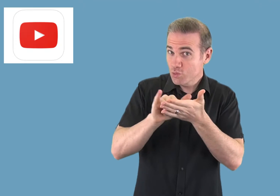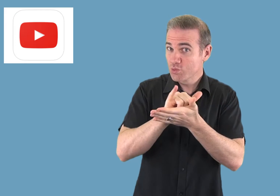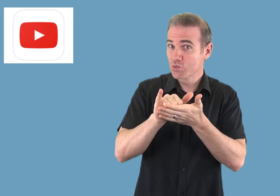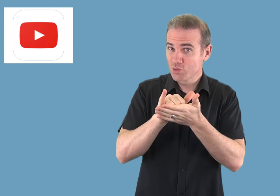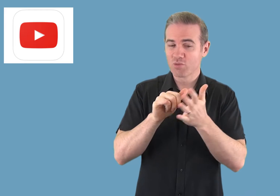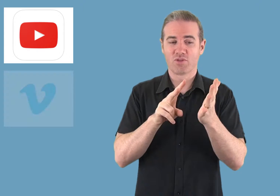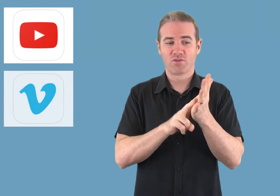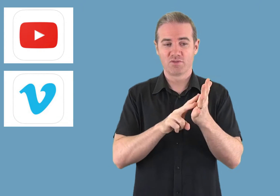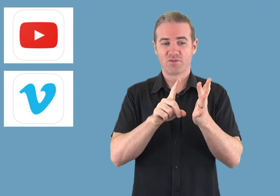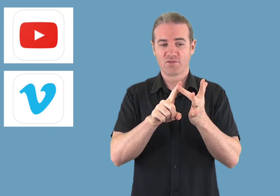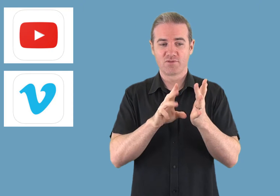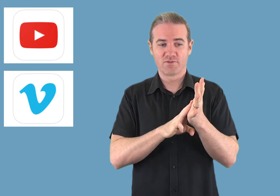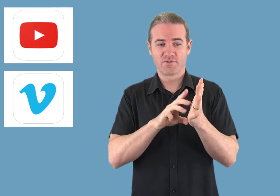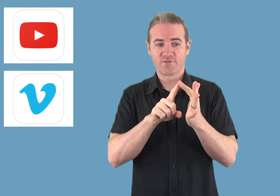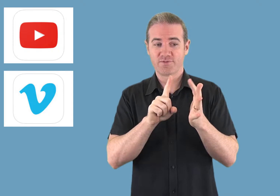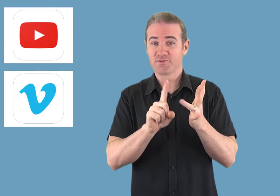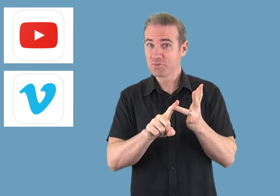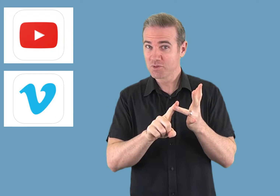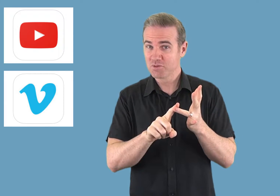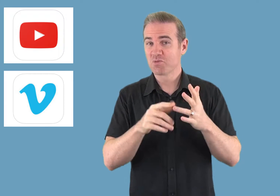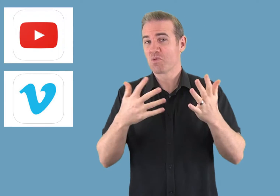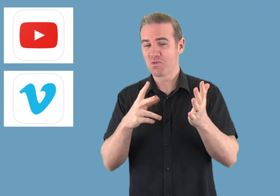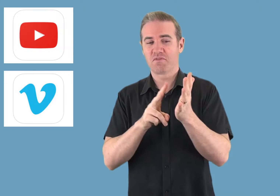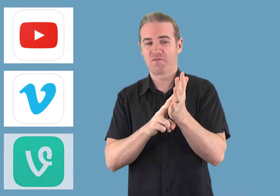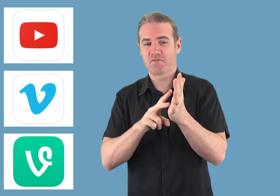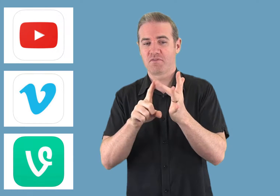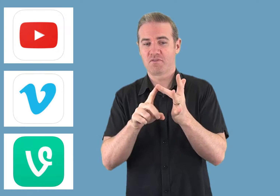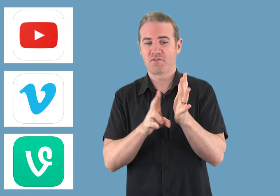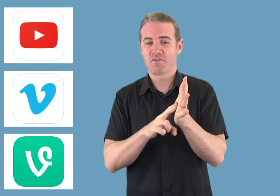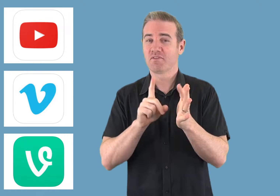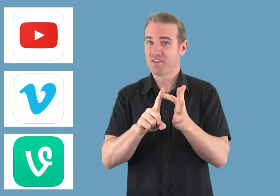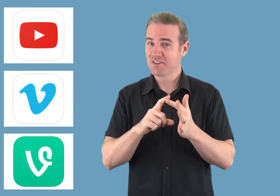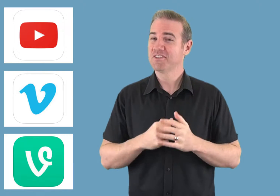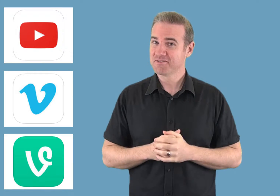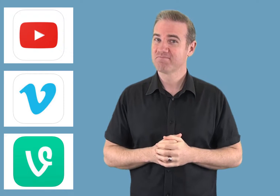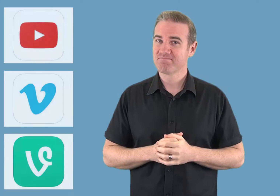or making them.